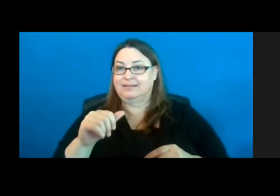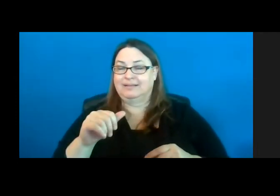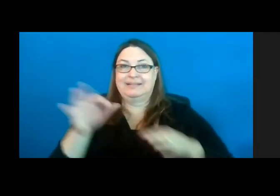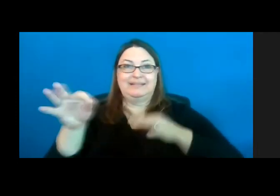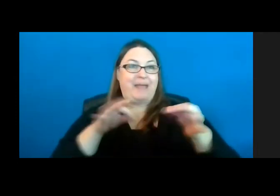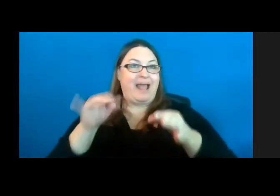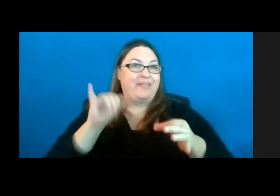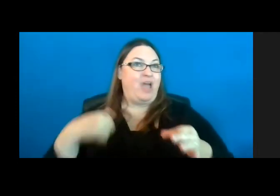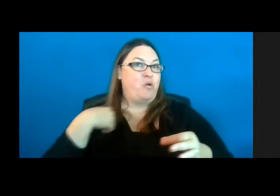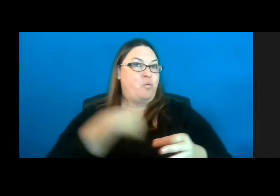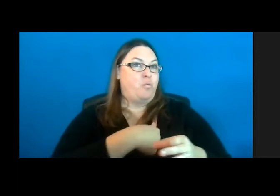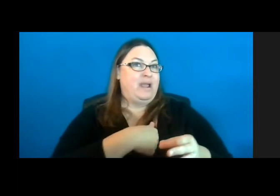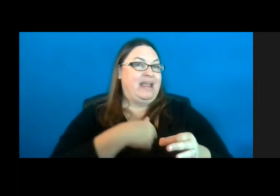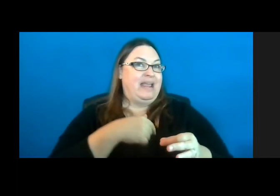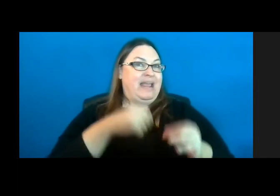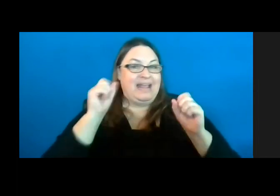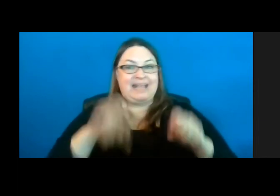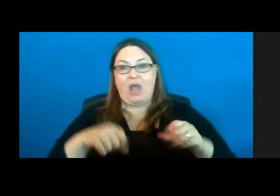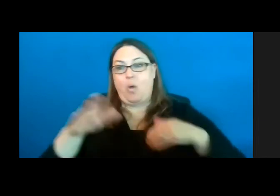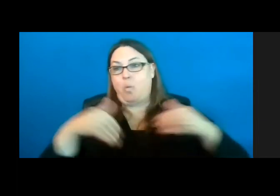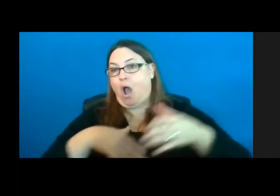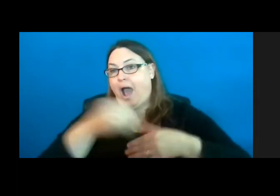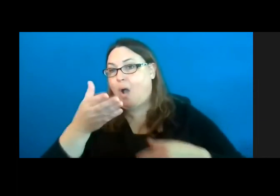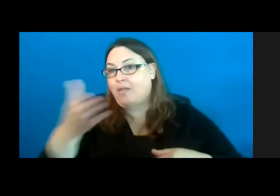It’s ours as the public residents.